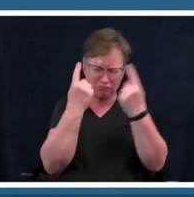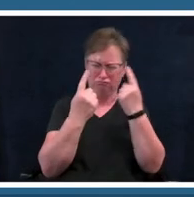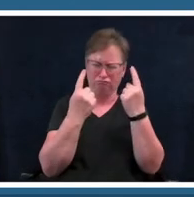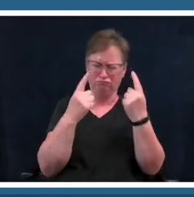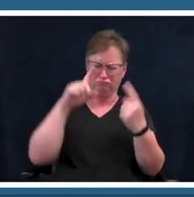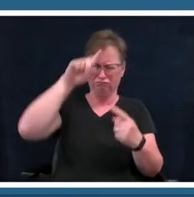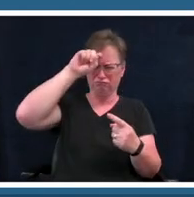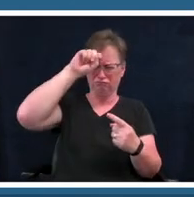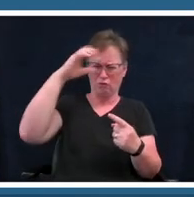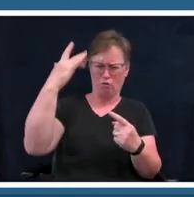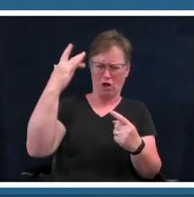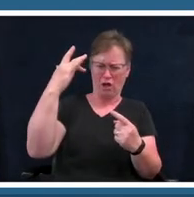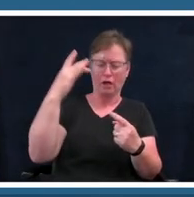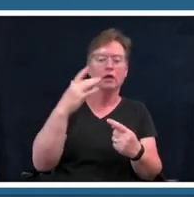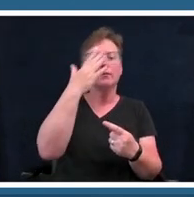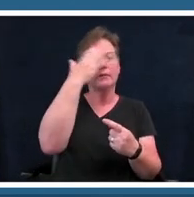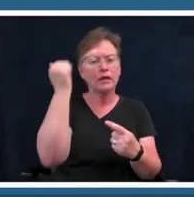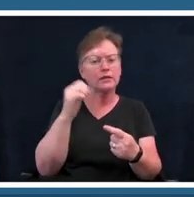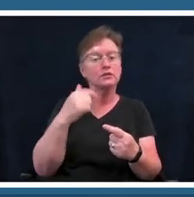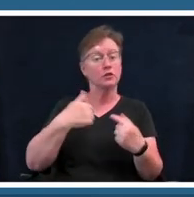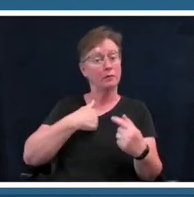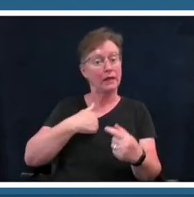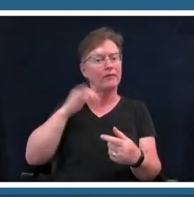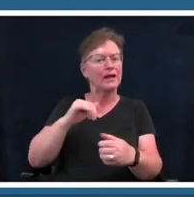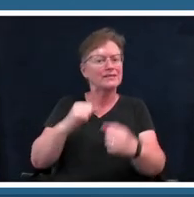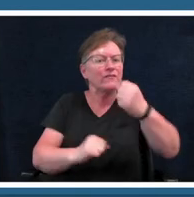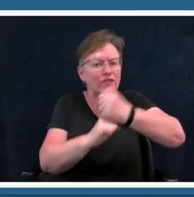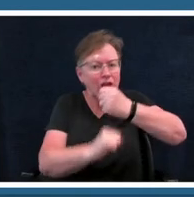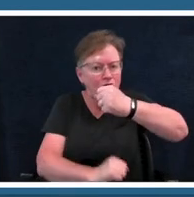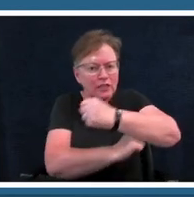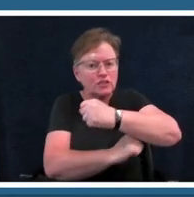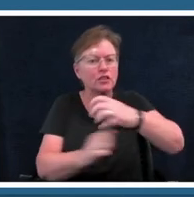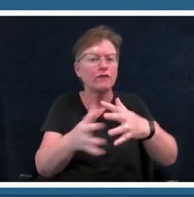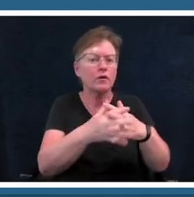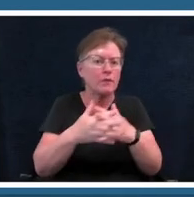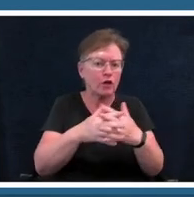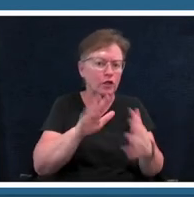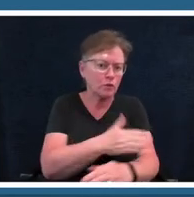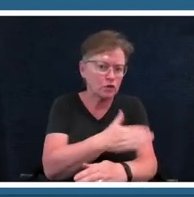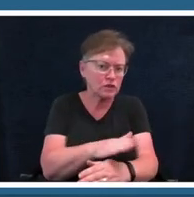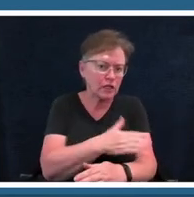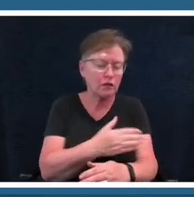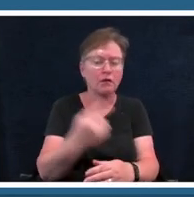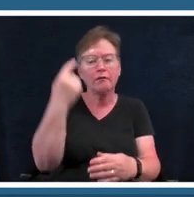music if you think about rock and roll